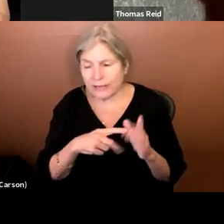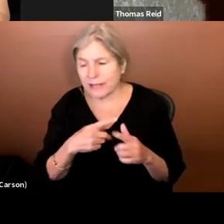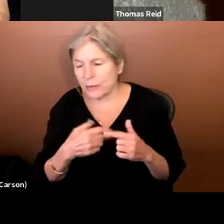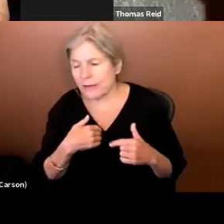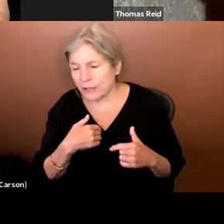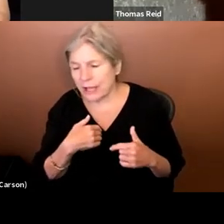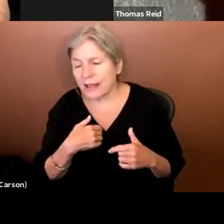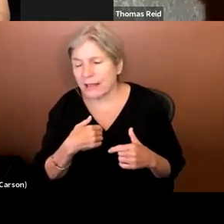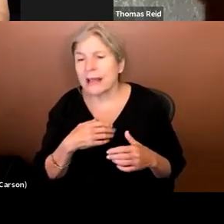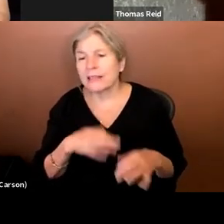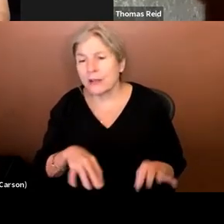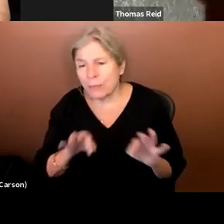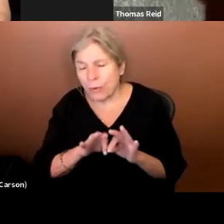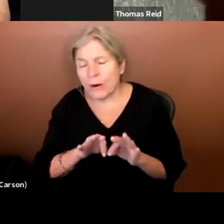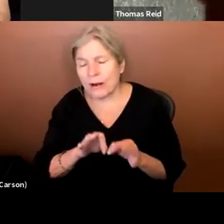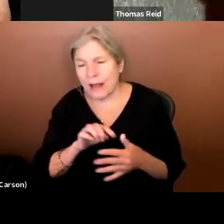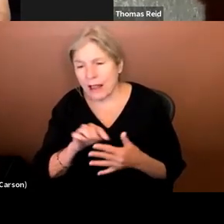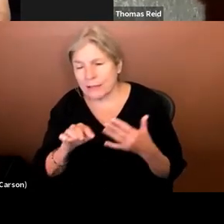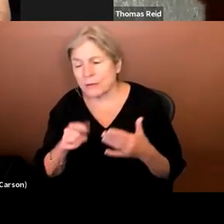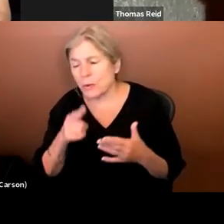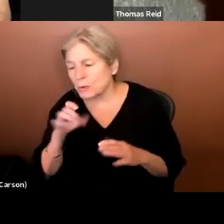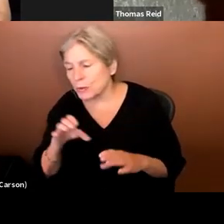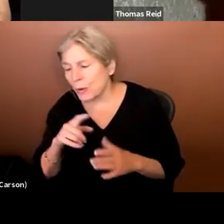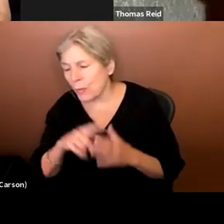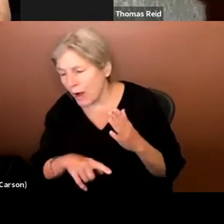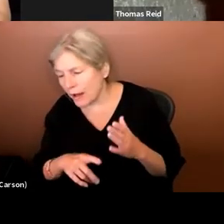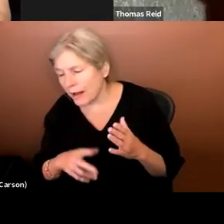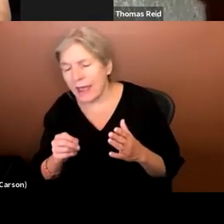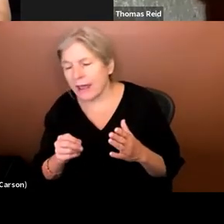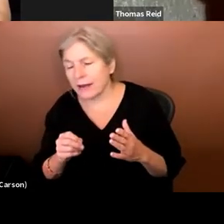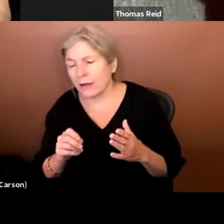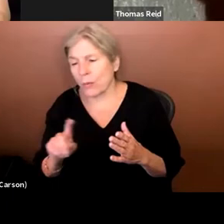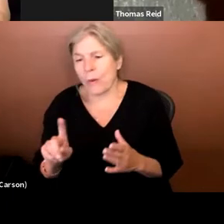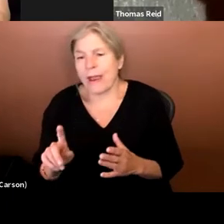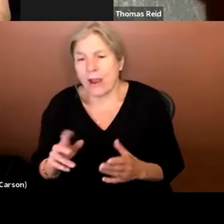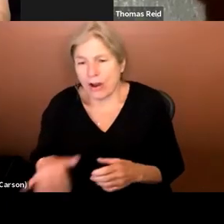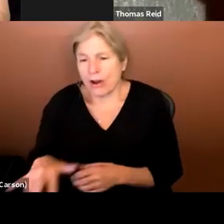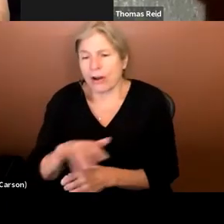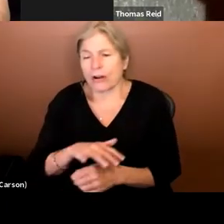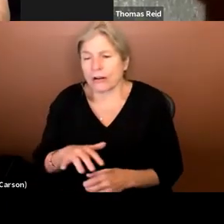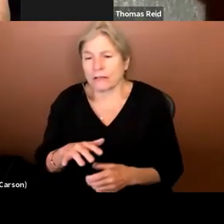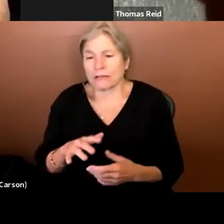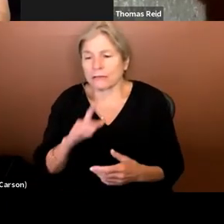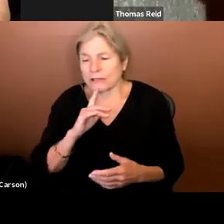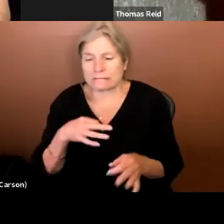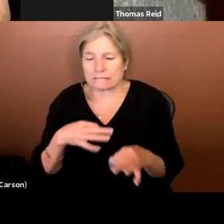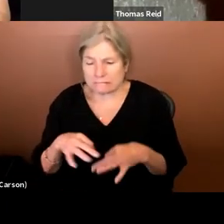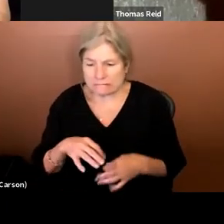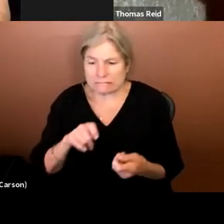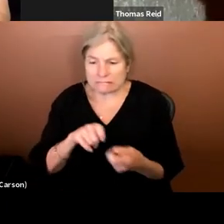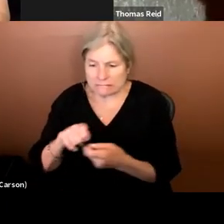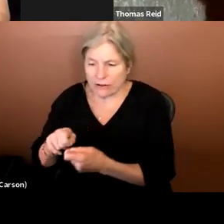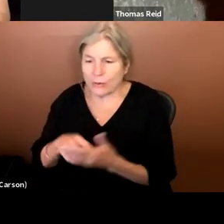doing what and in what context, what VOORMENT. The nuts and bolts of what's happening. Then what